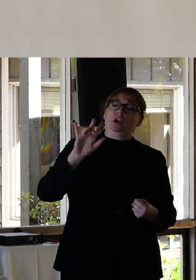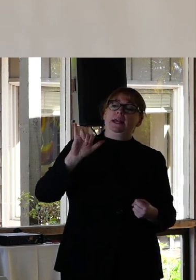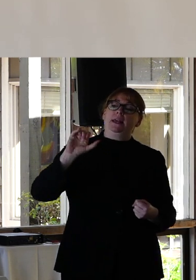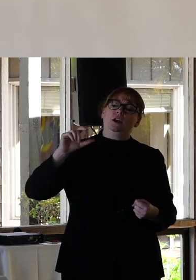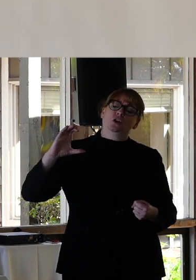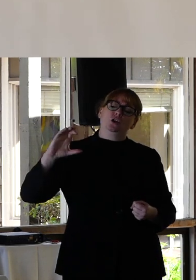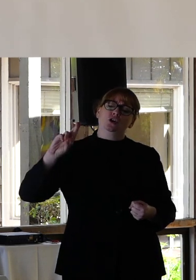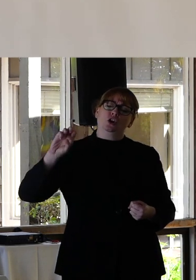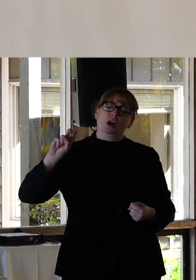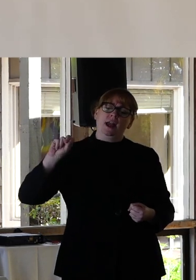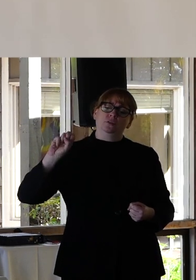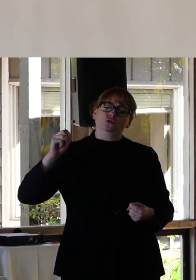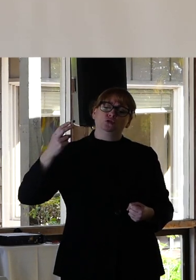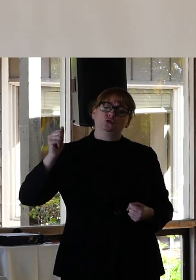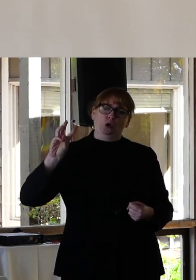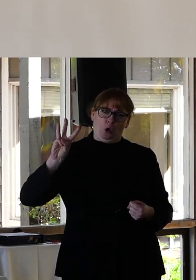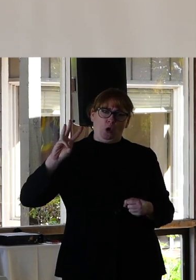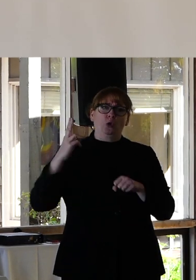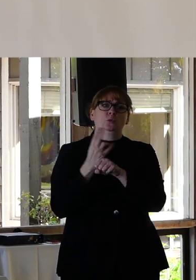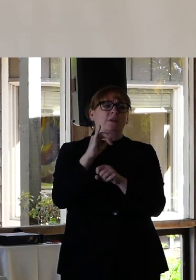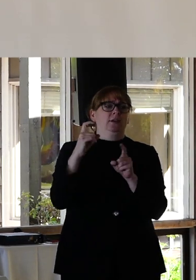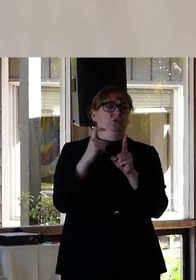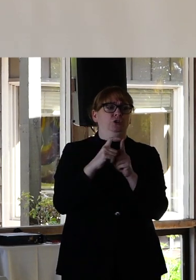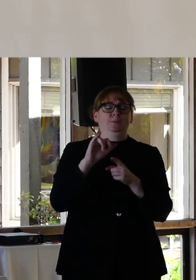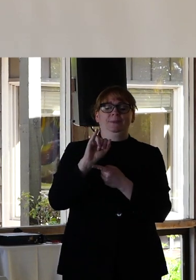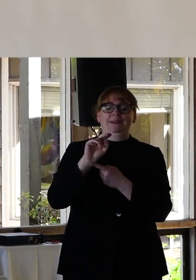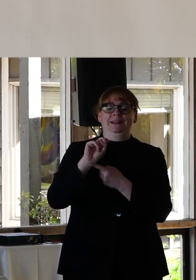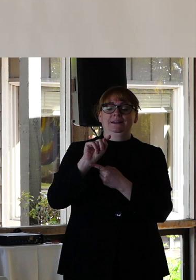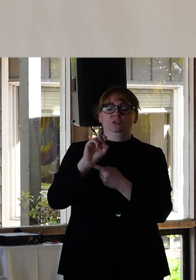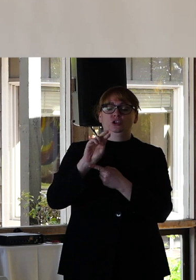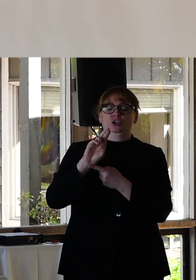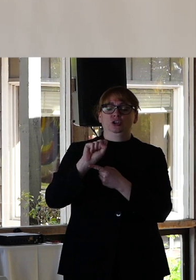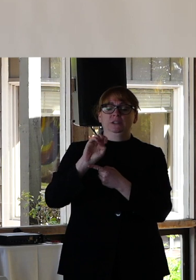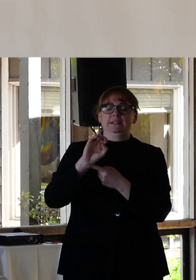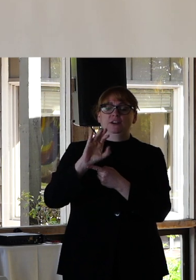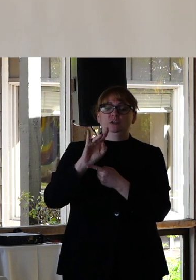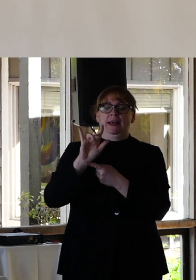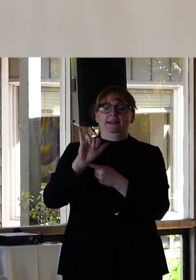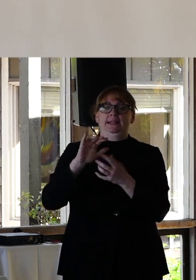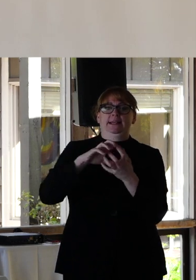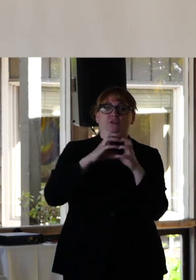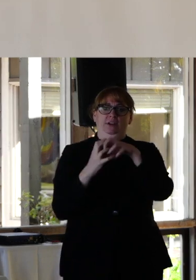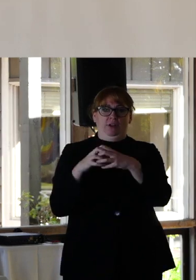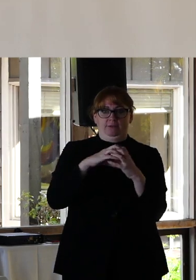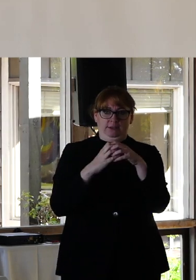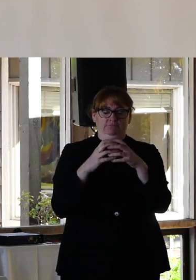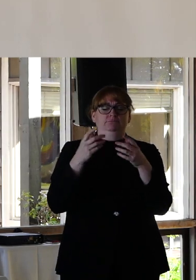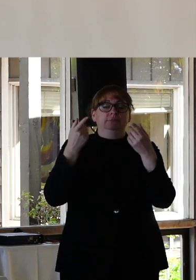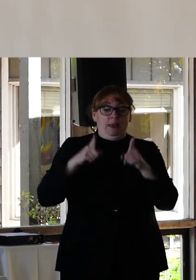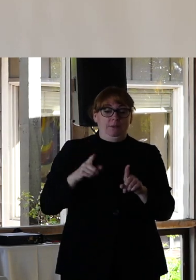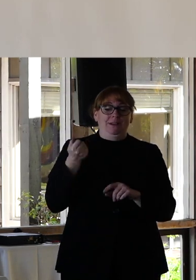coined the term intersectionality in 1989. Her first use